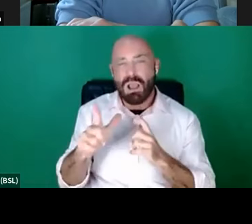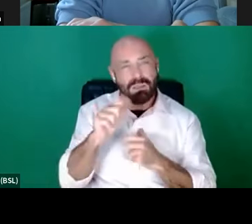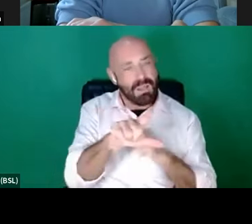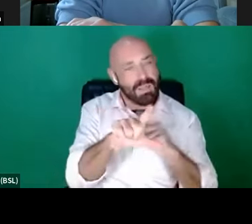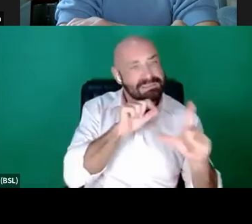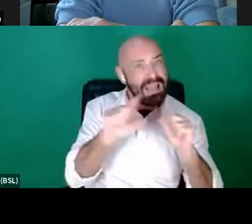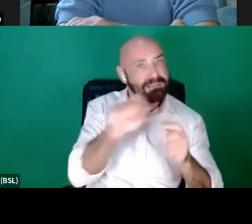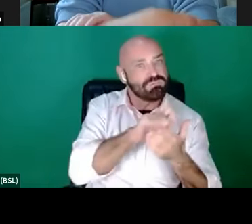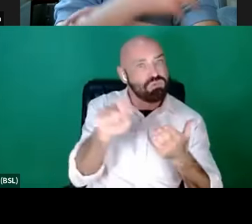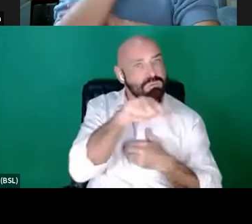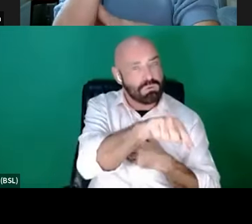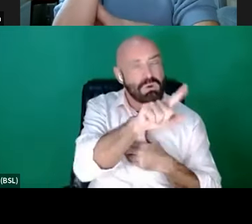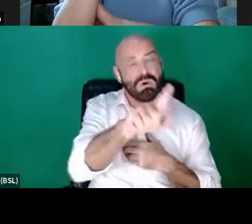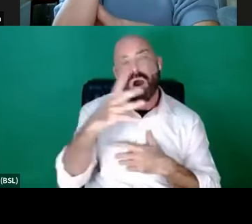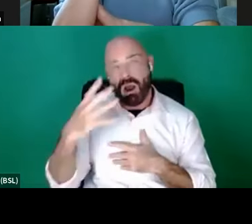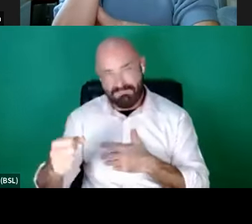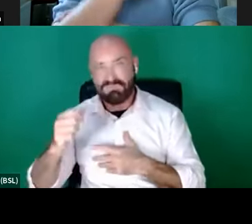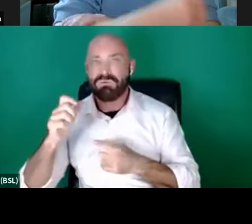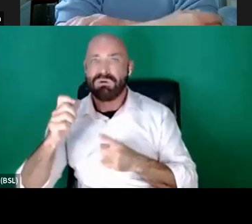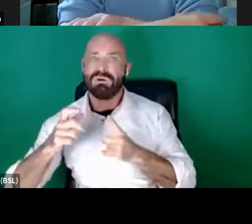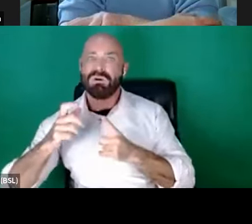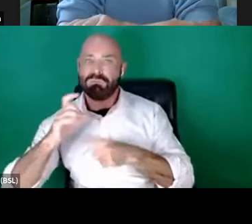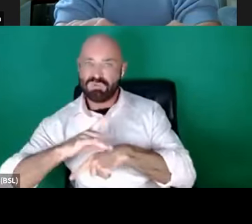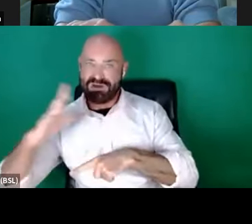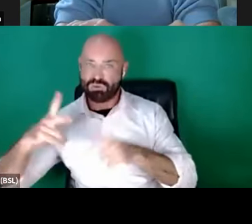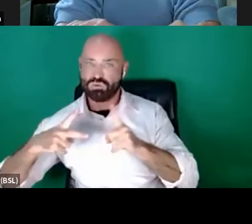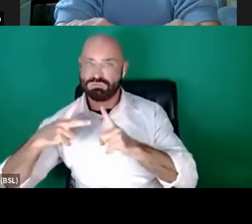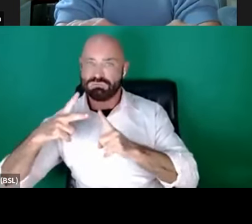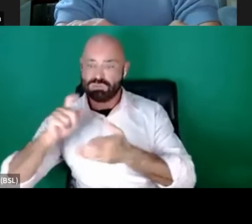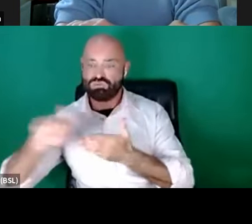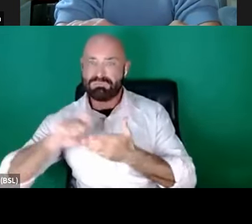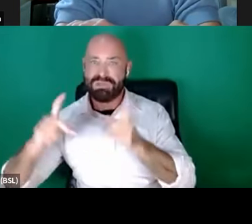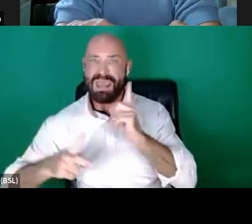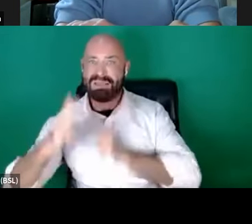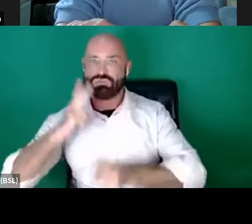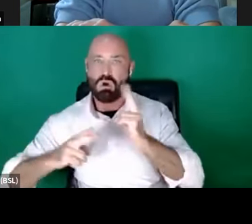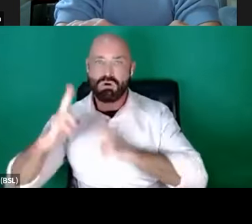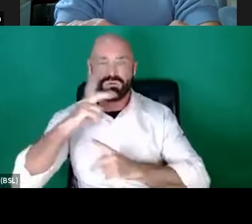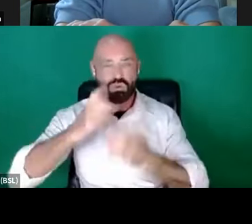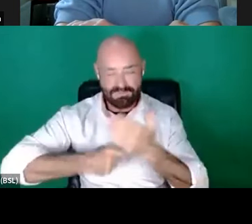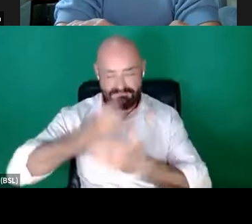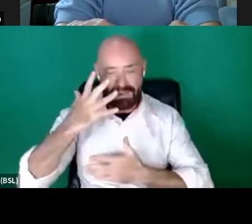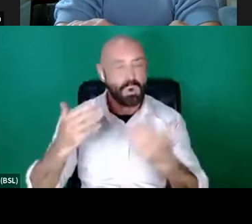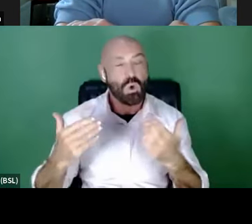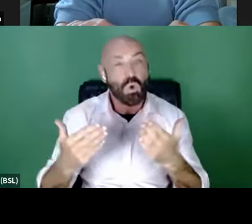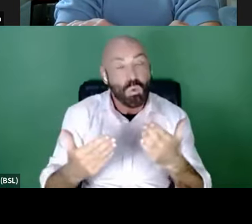professional script editor and the BBC Writersroom Team to develop a brand new and original spec